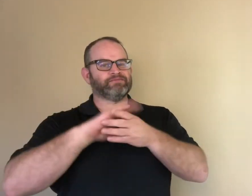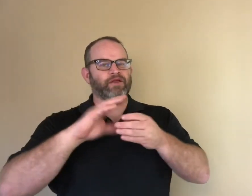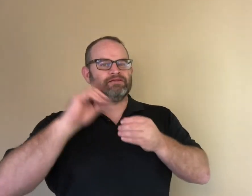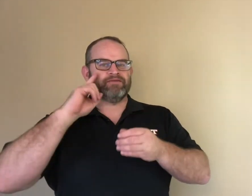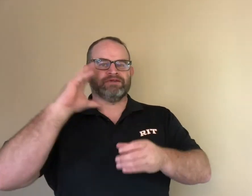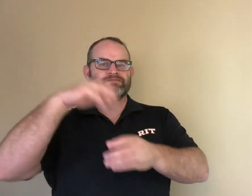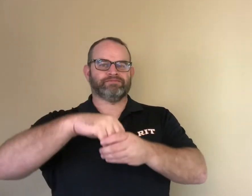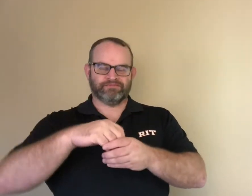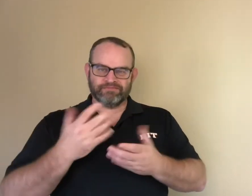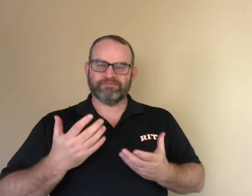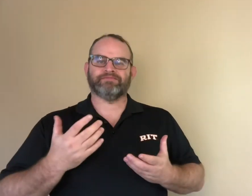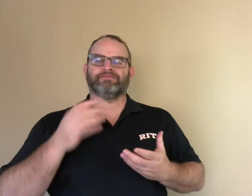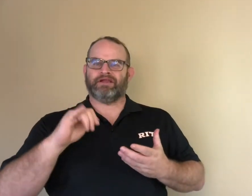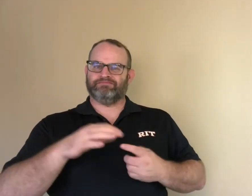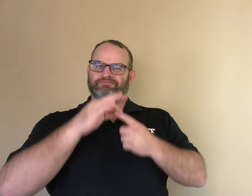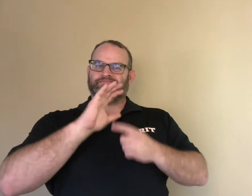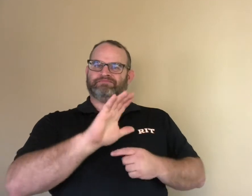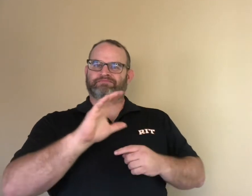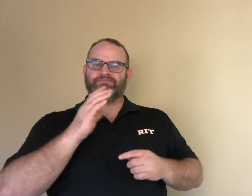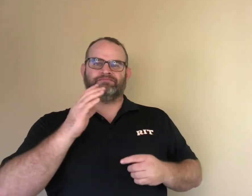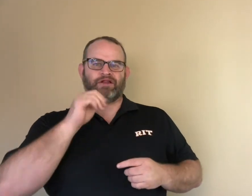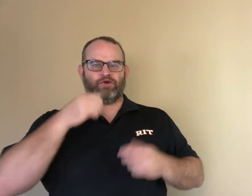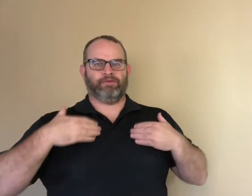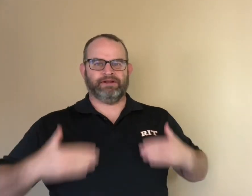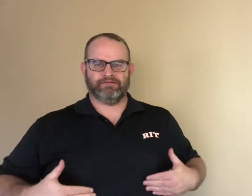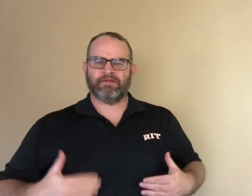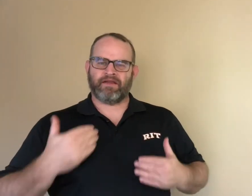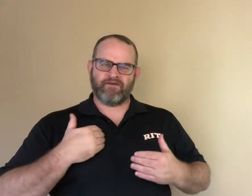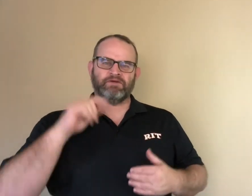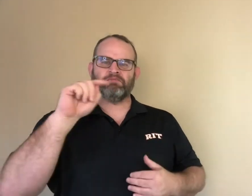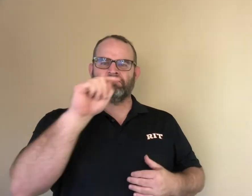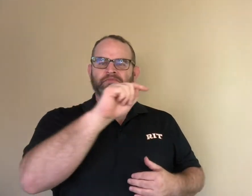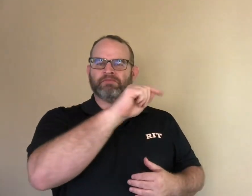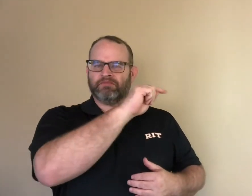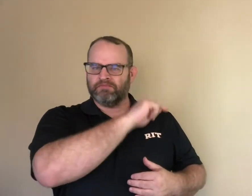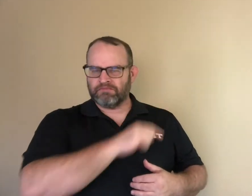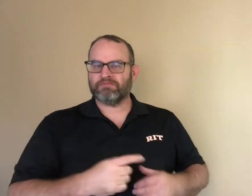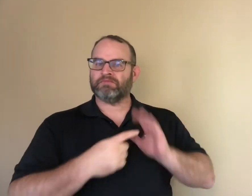Back to deaf characters that are not human, we have existing deaf experience stories with them.